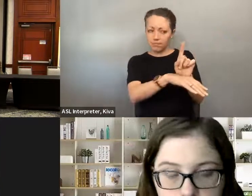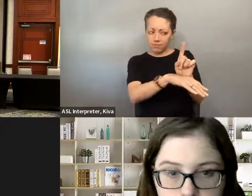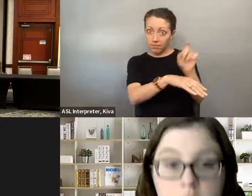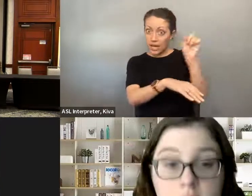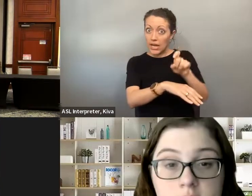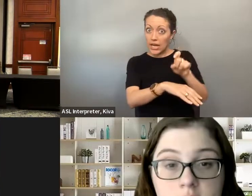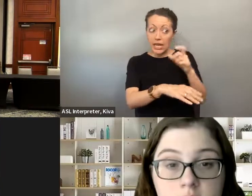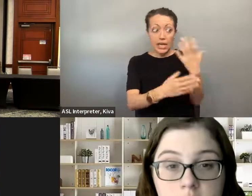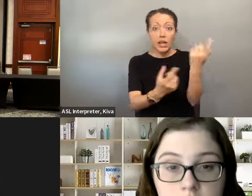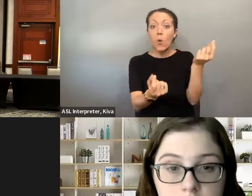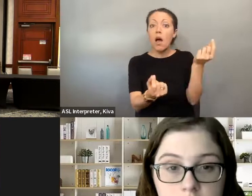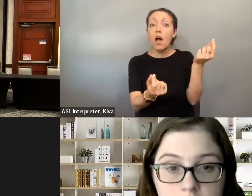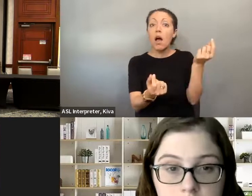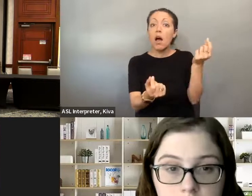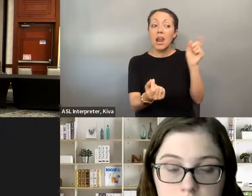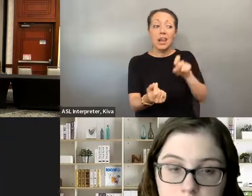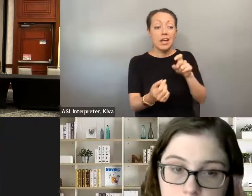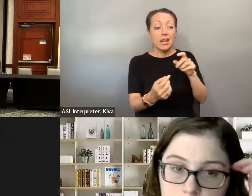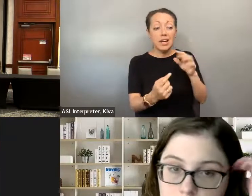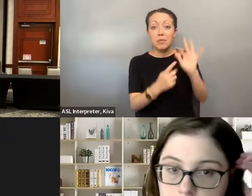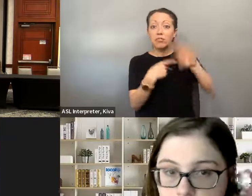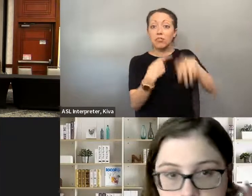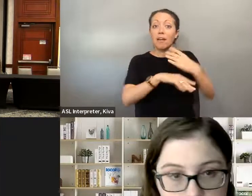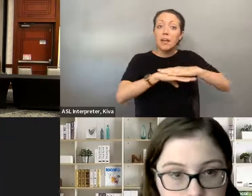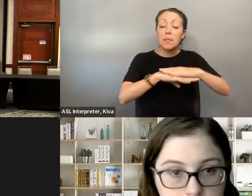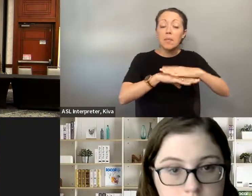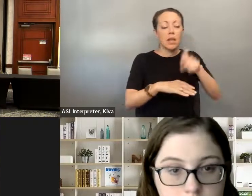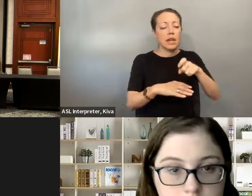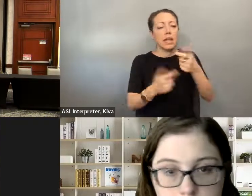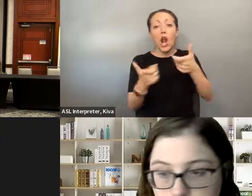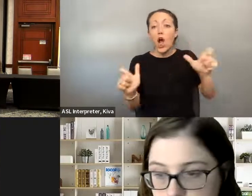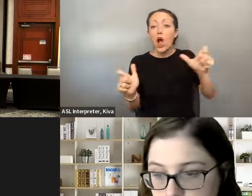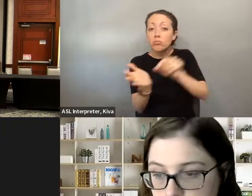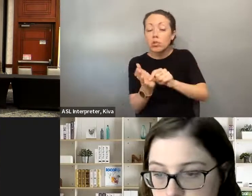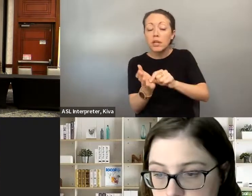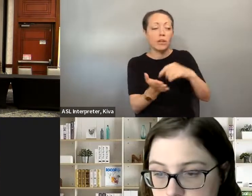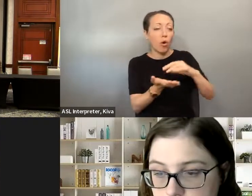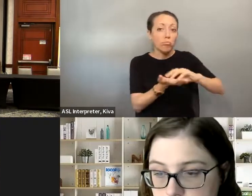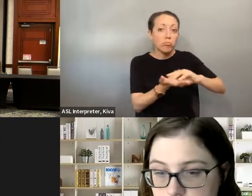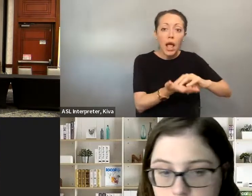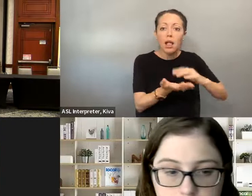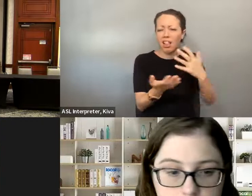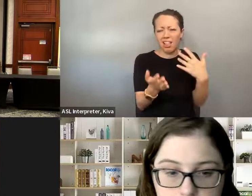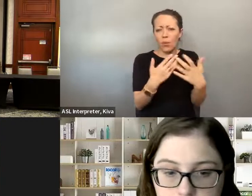need to sit while you're giving a speech or stand or if If they're going on and speaking on your behalf, or if there's if you need extra time, if you need to sit while you're giving a speech or saying, or if you need to have written notes or a computer in front, of you you know any any types of of those types of things or if you need to have written notes or a computer in front of you,